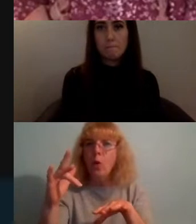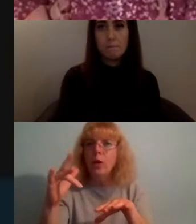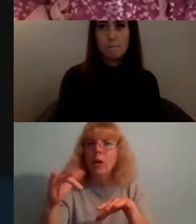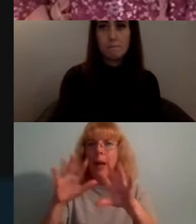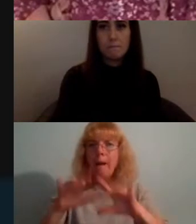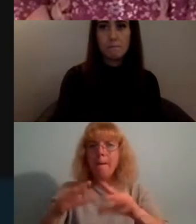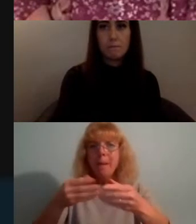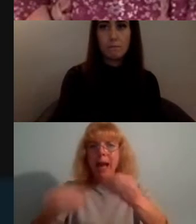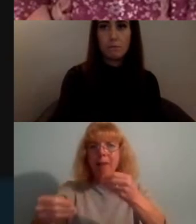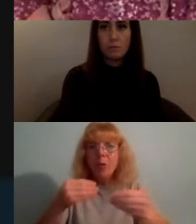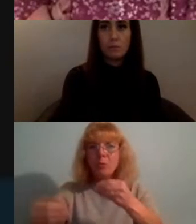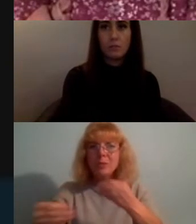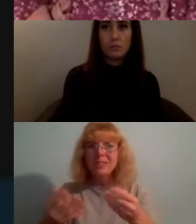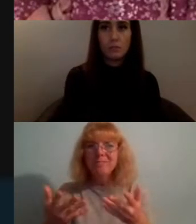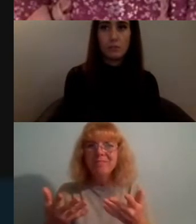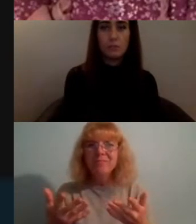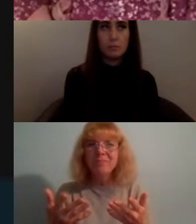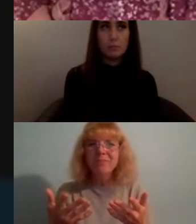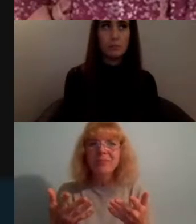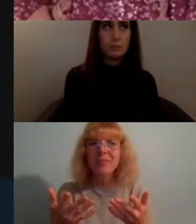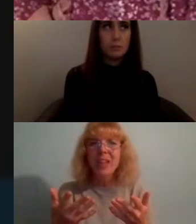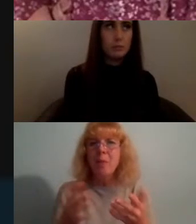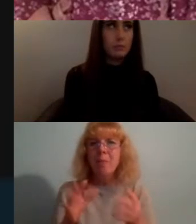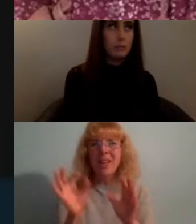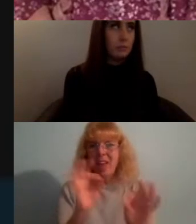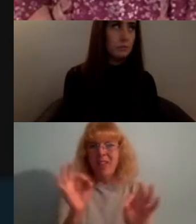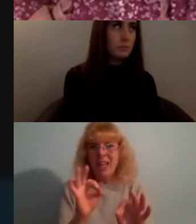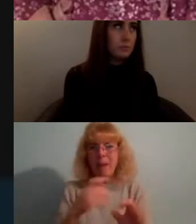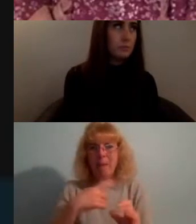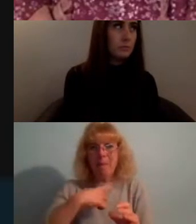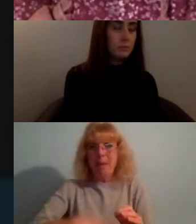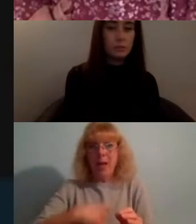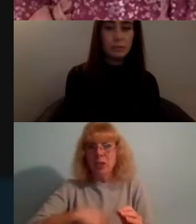and then there wasn't that much that alluded to my personal beliefs or necessarily what I had